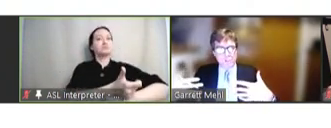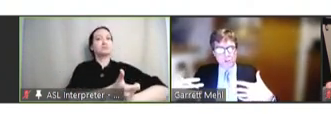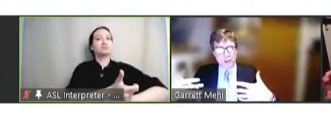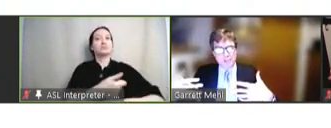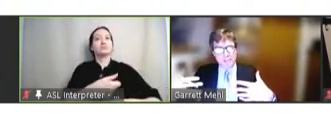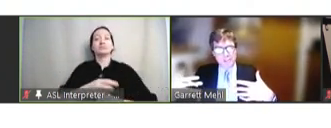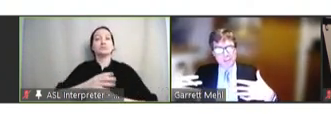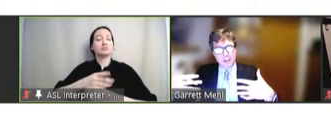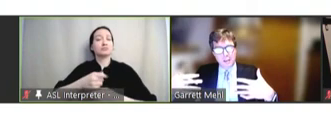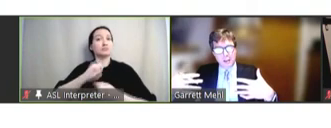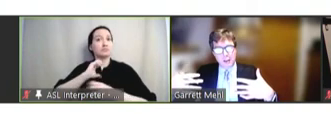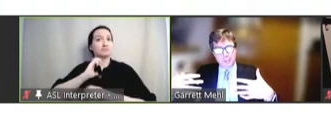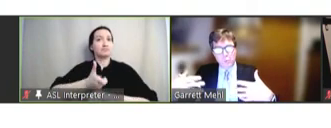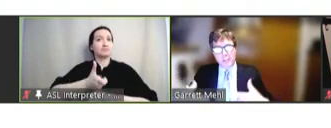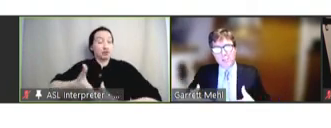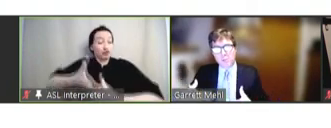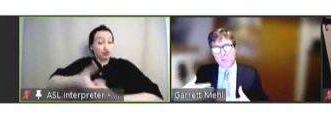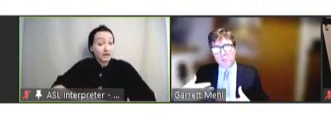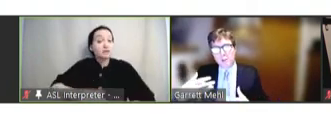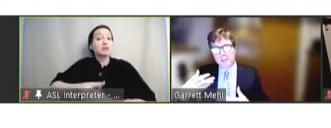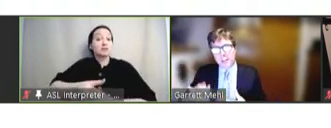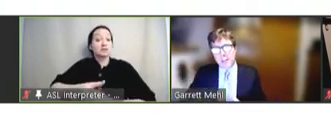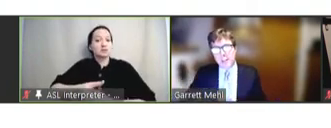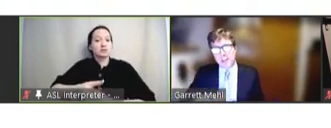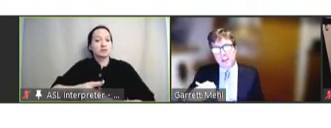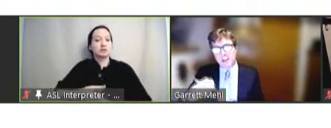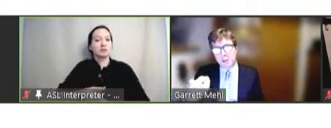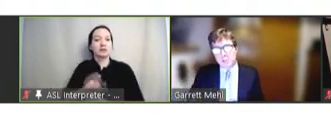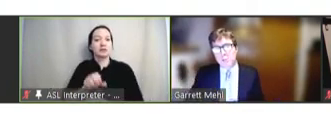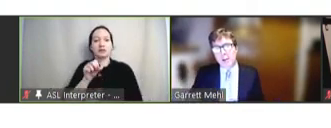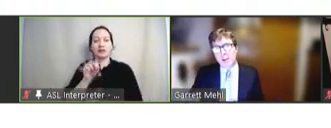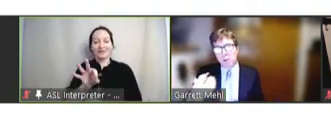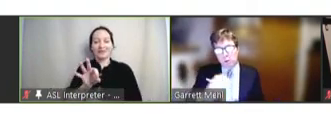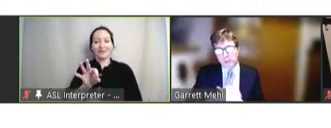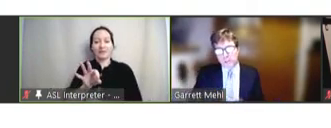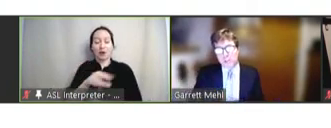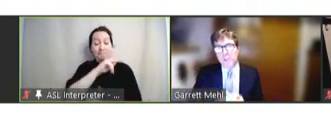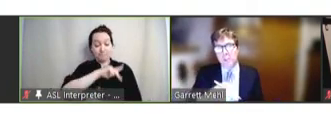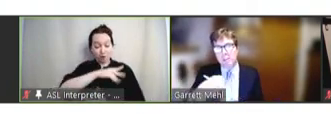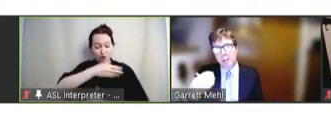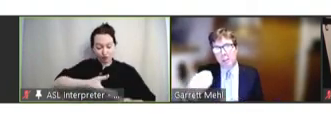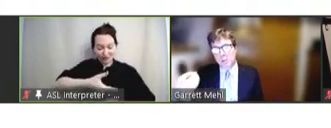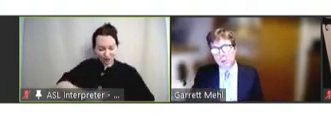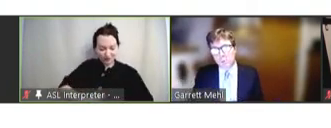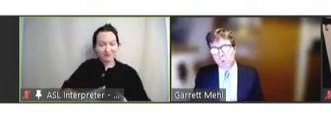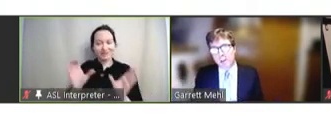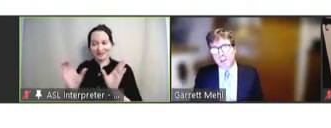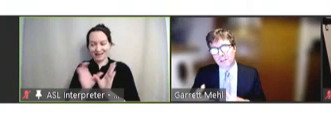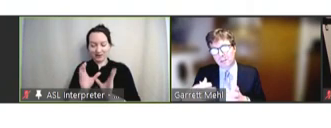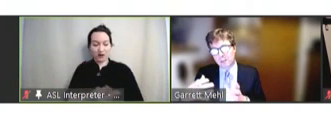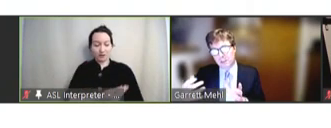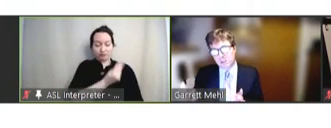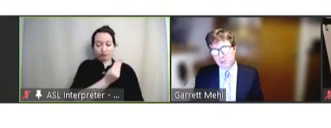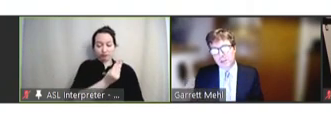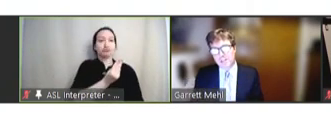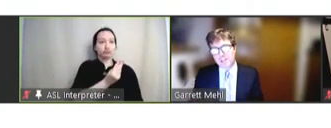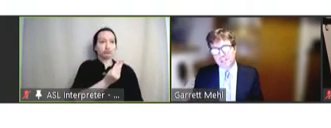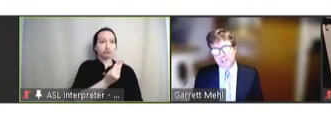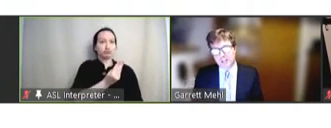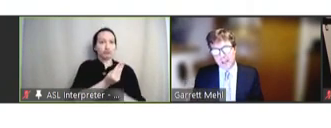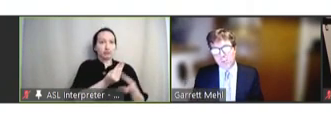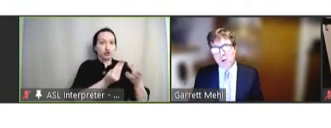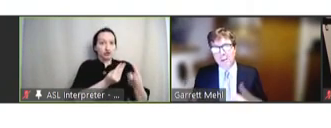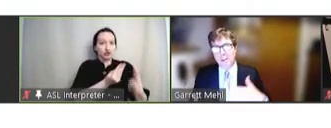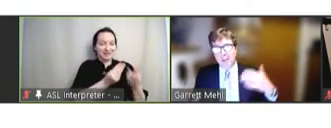trust, when you take a personal record or a certificate between one trust network and take